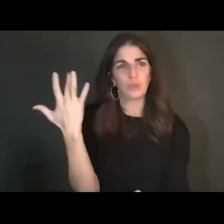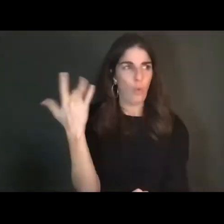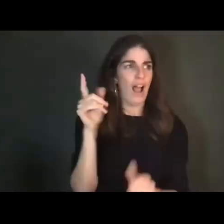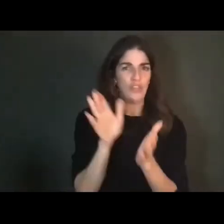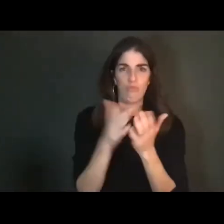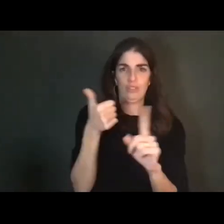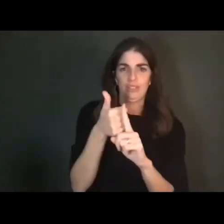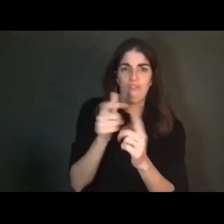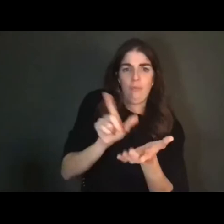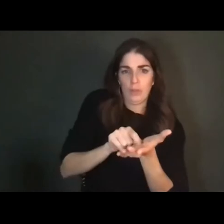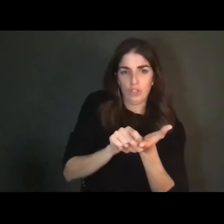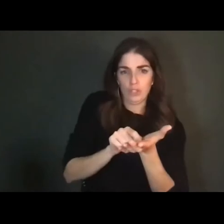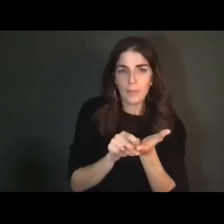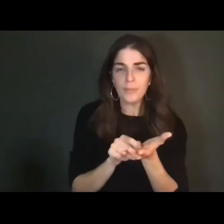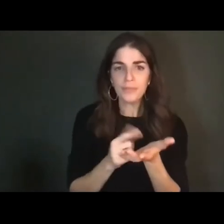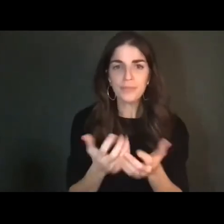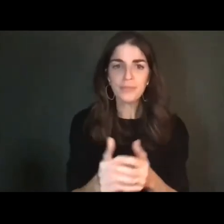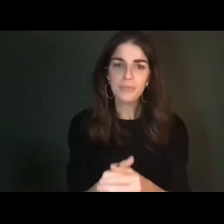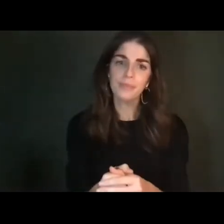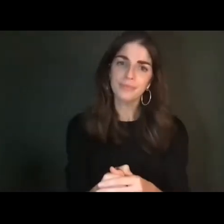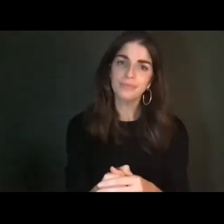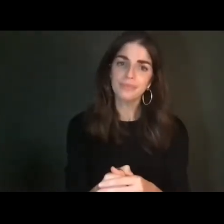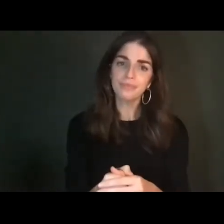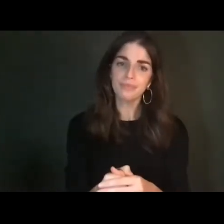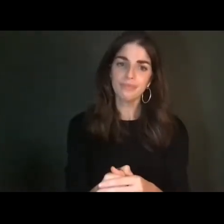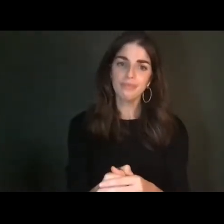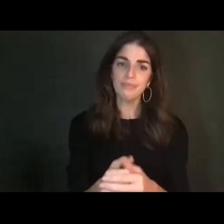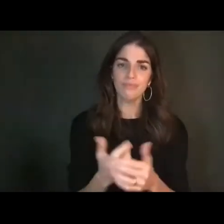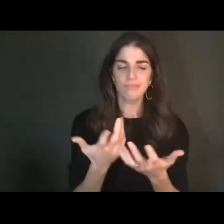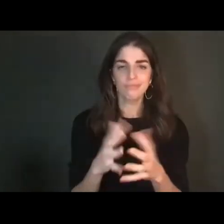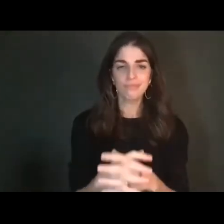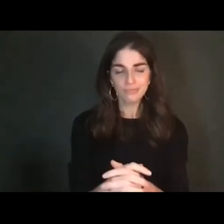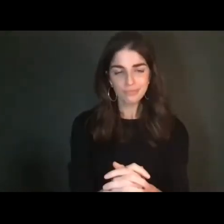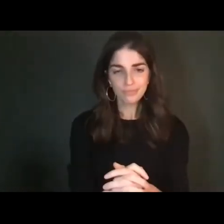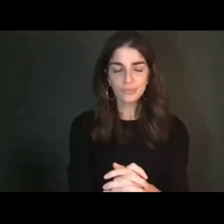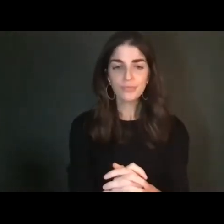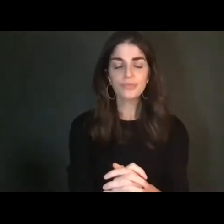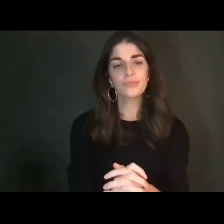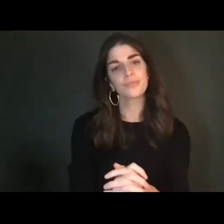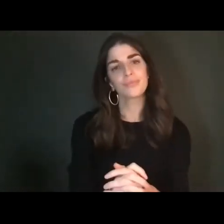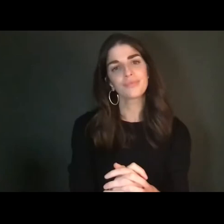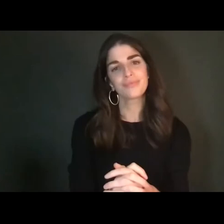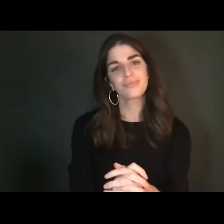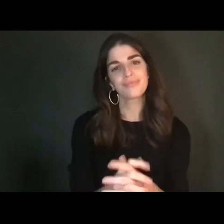the part of the book that is the most substantive, which is, as we know, somewhat unorthodox